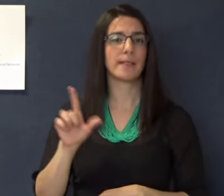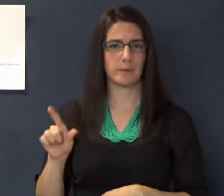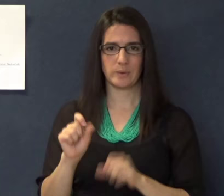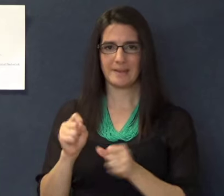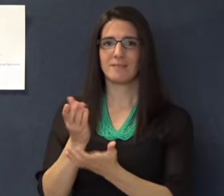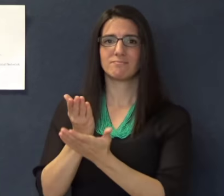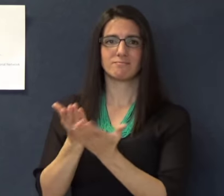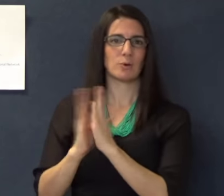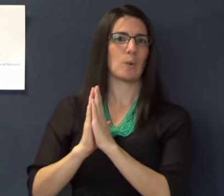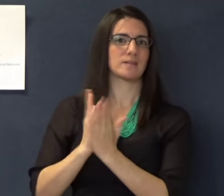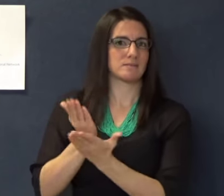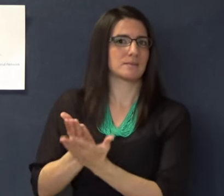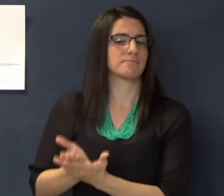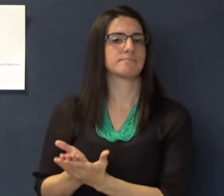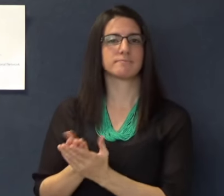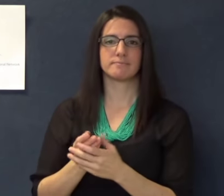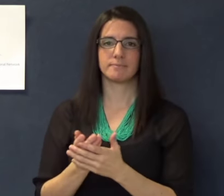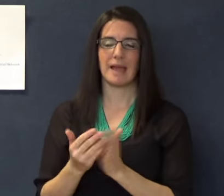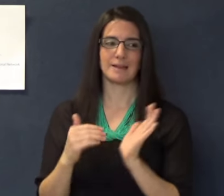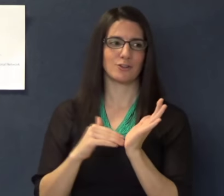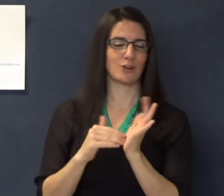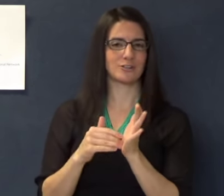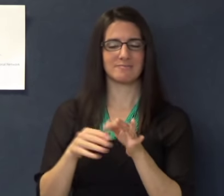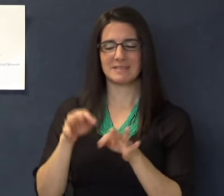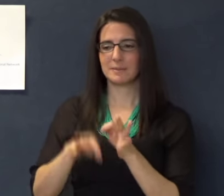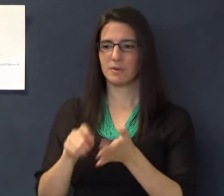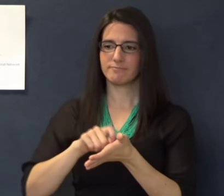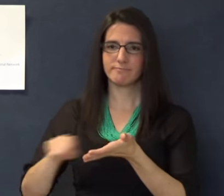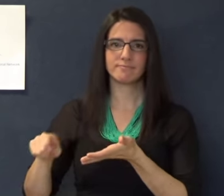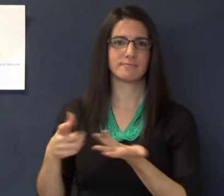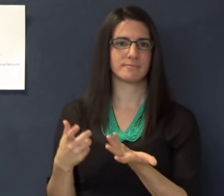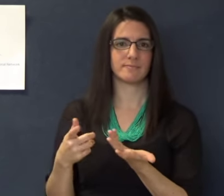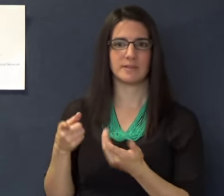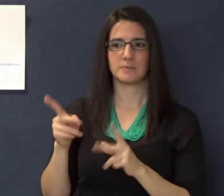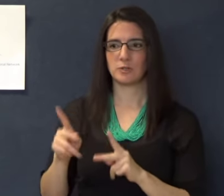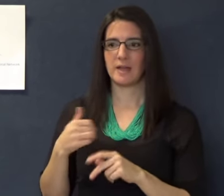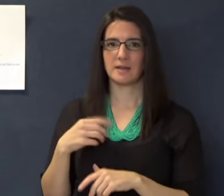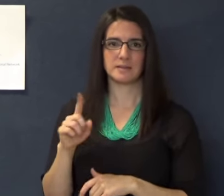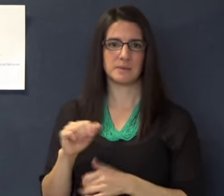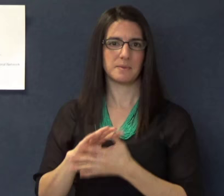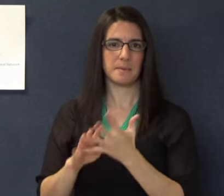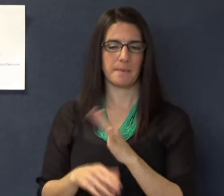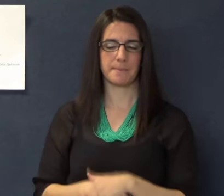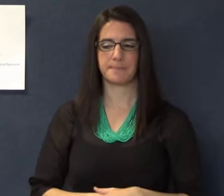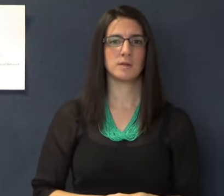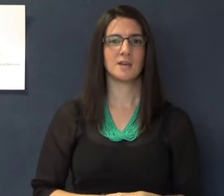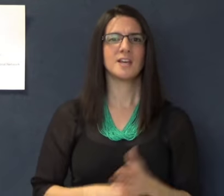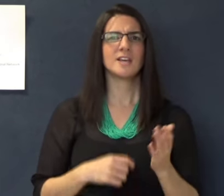request documentation of disability comprised of the same simple notes from the residents’ doctor.